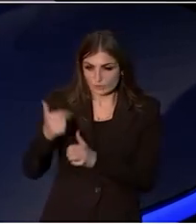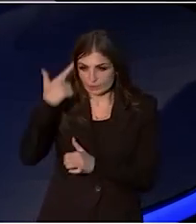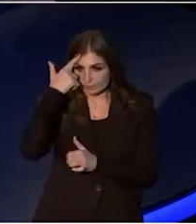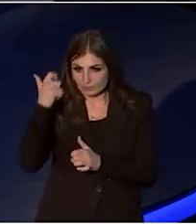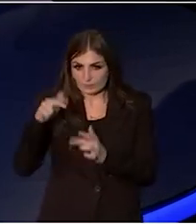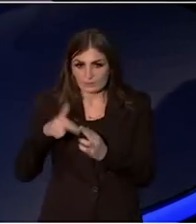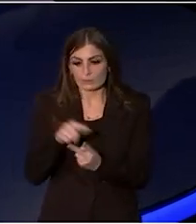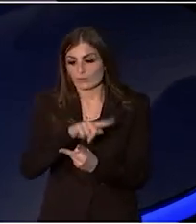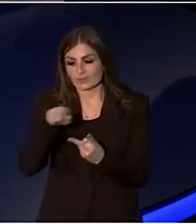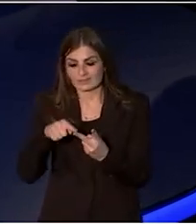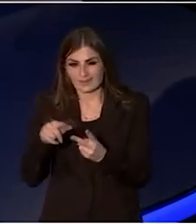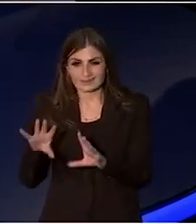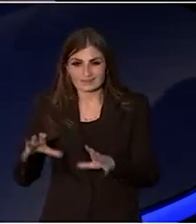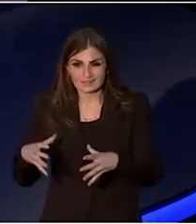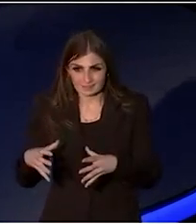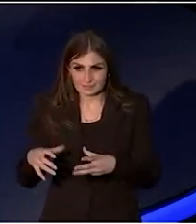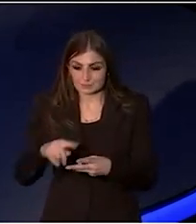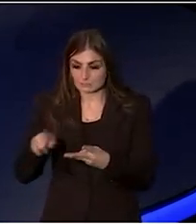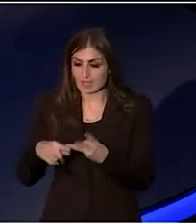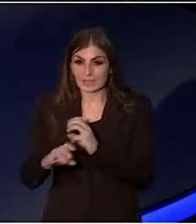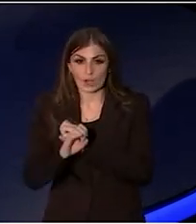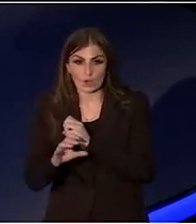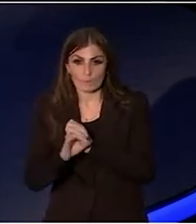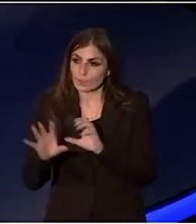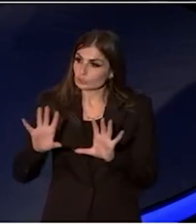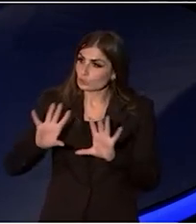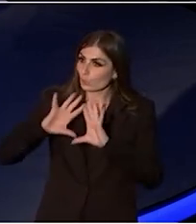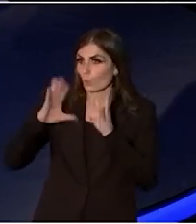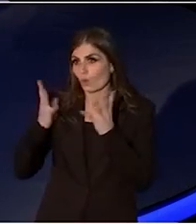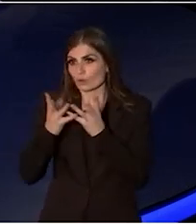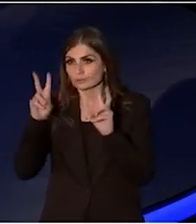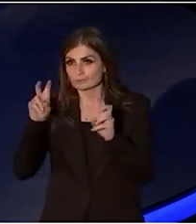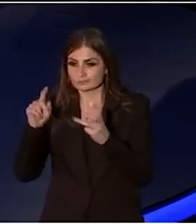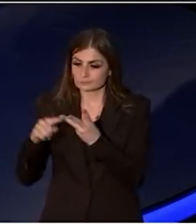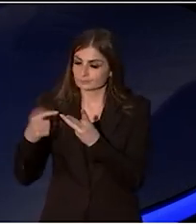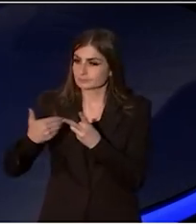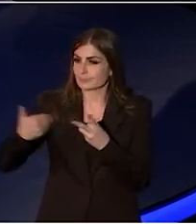sector and commercial world out on its own,